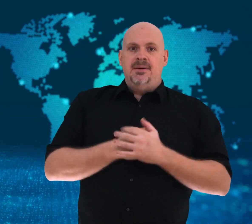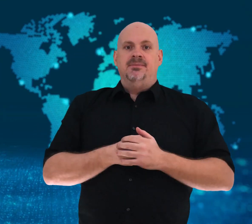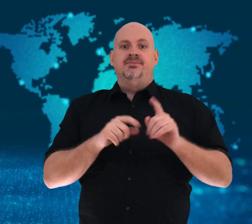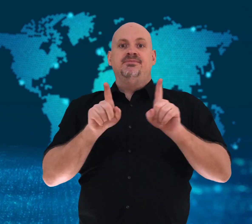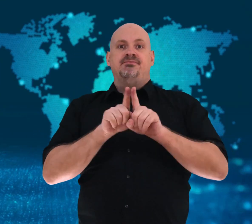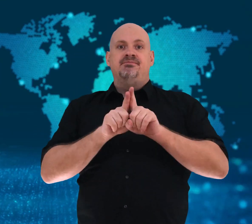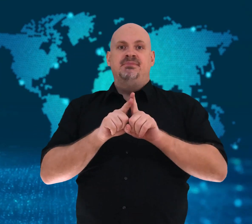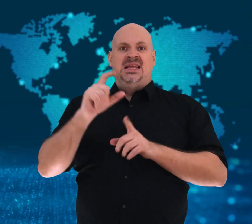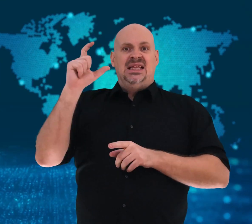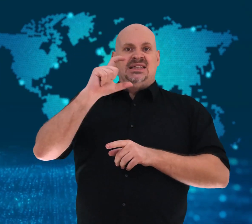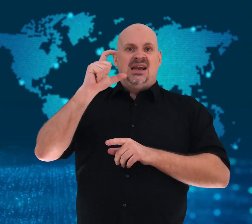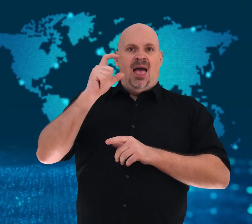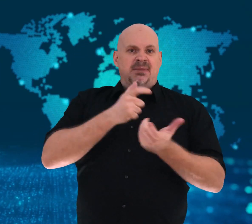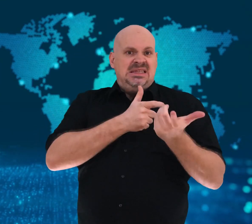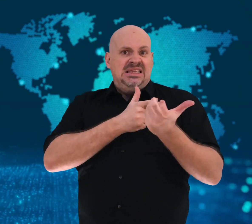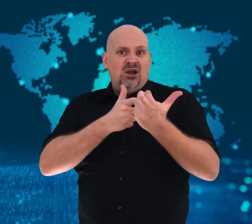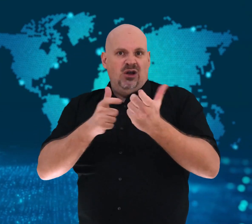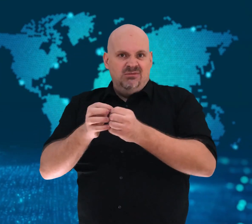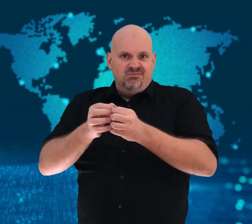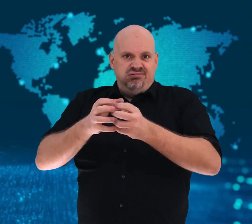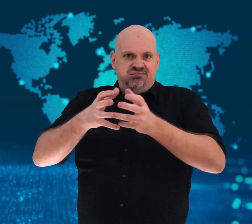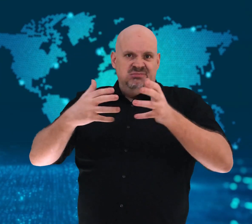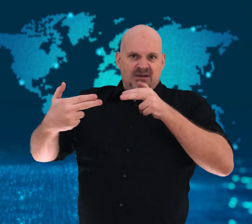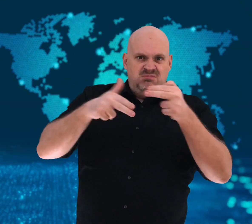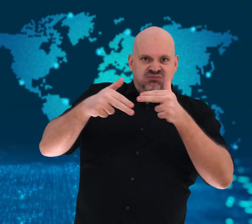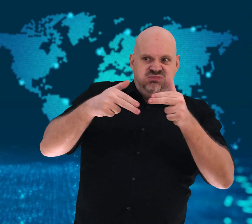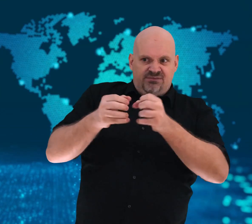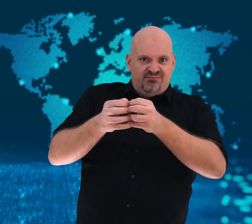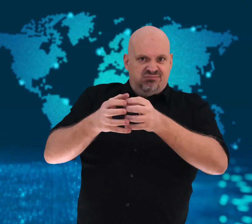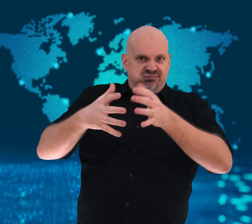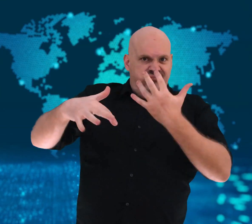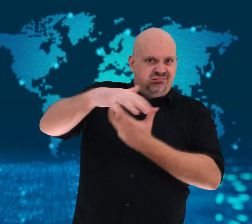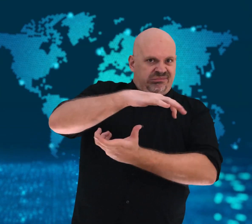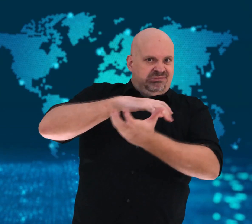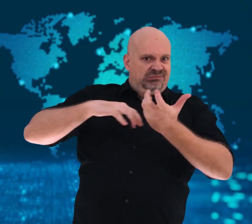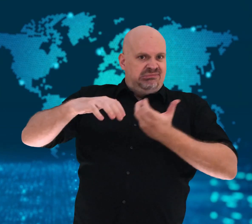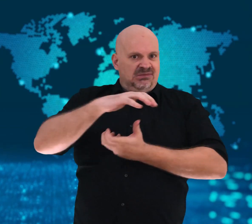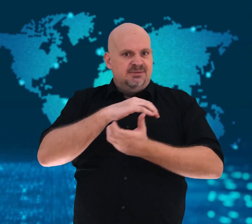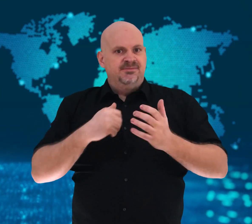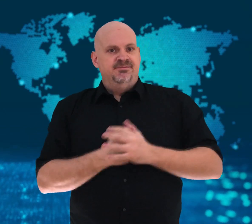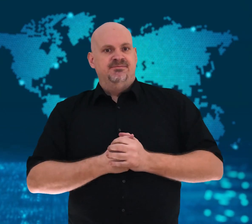struggle with several security crises.